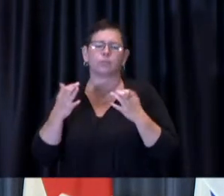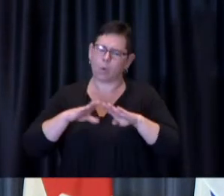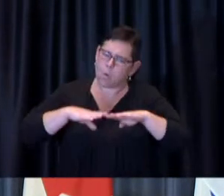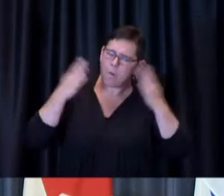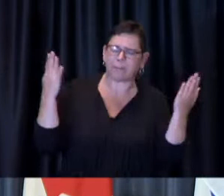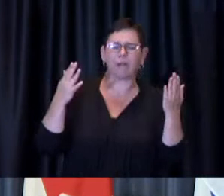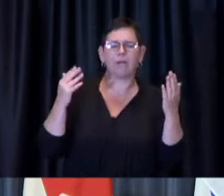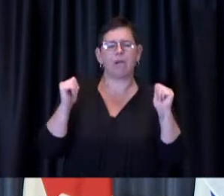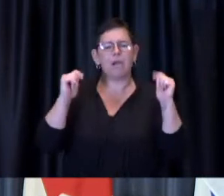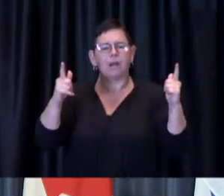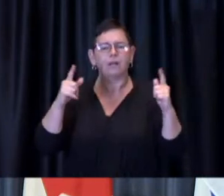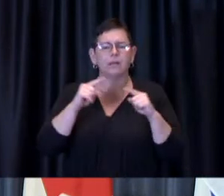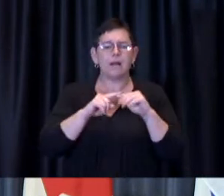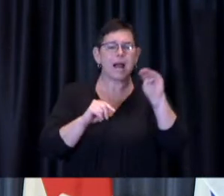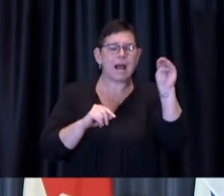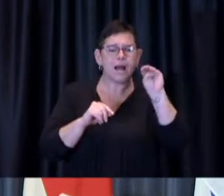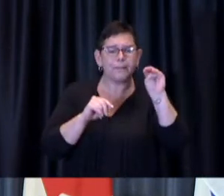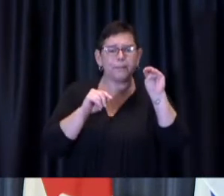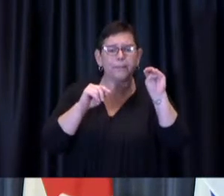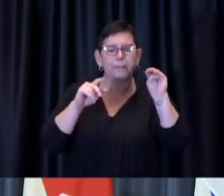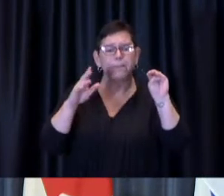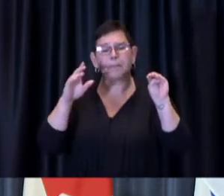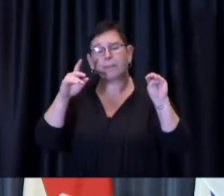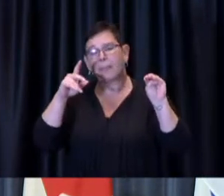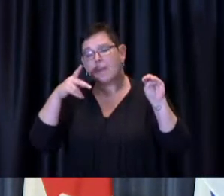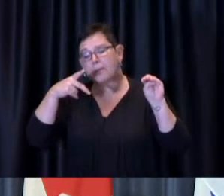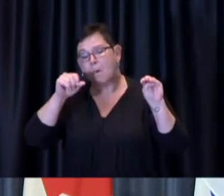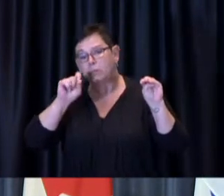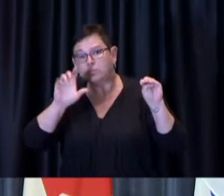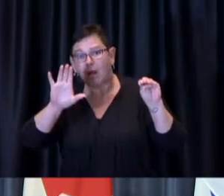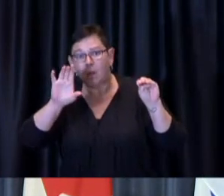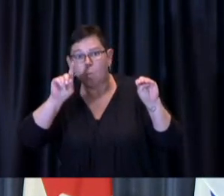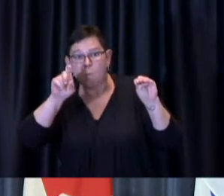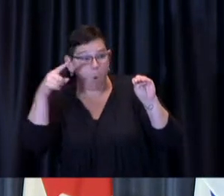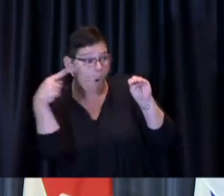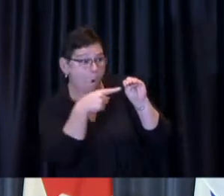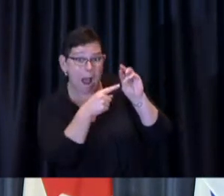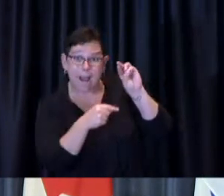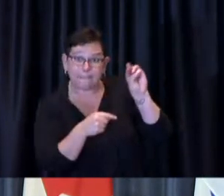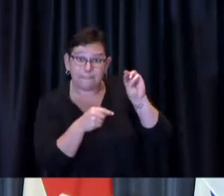with a focus on those living in M4B and M4C will be supported by local